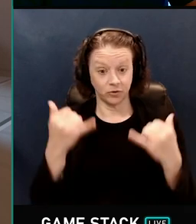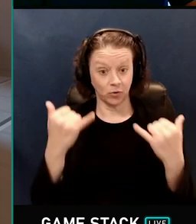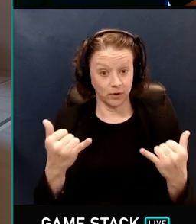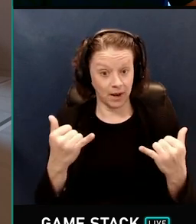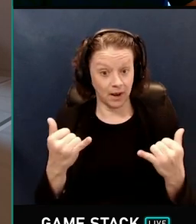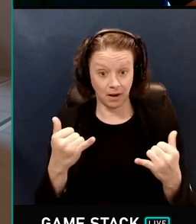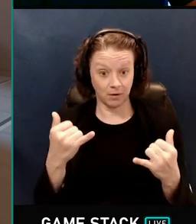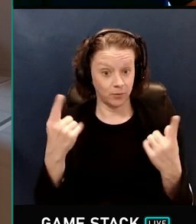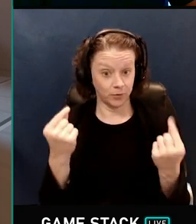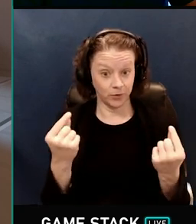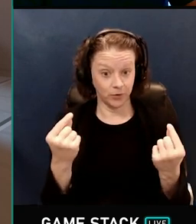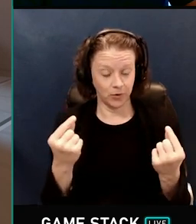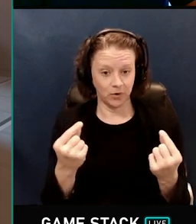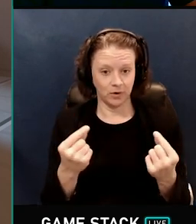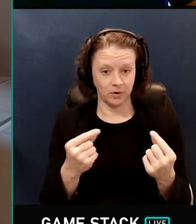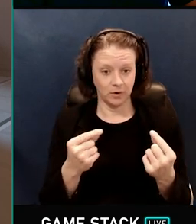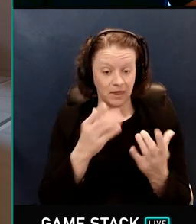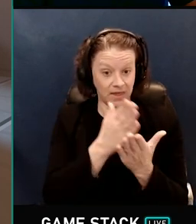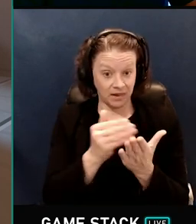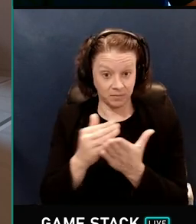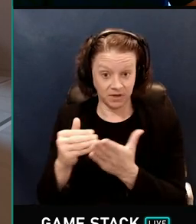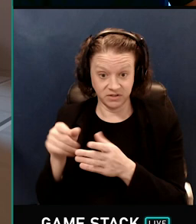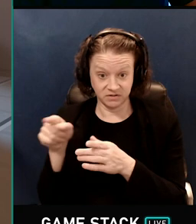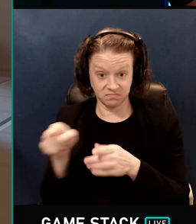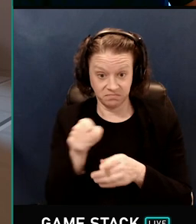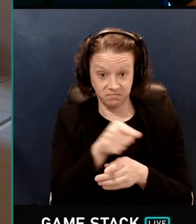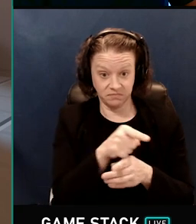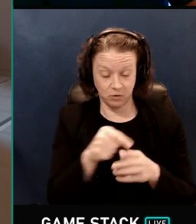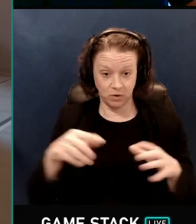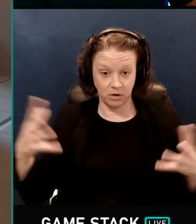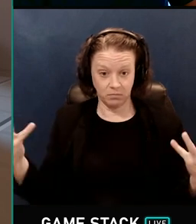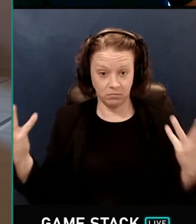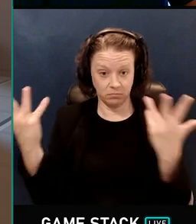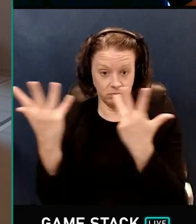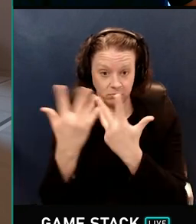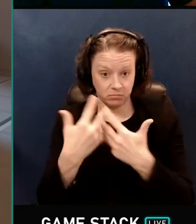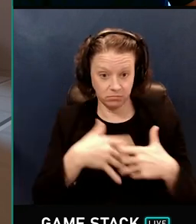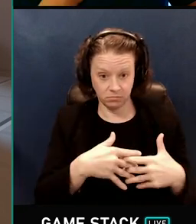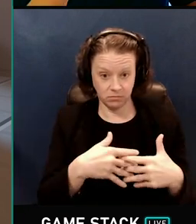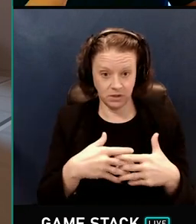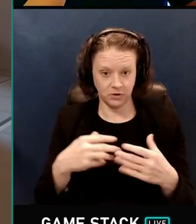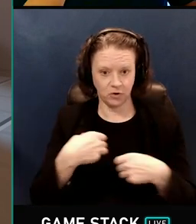So now all we need to do is bring all the elements together to produce a final image.